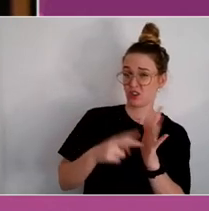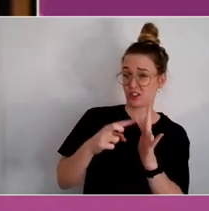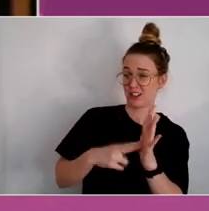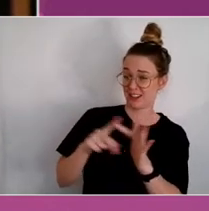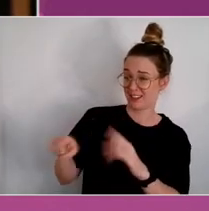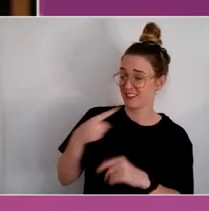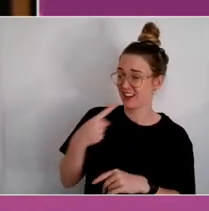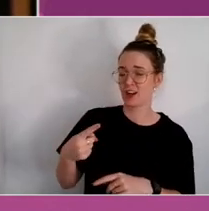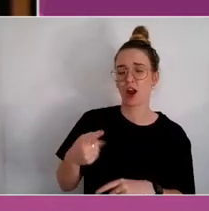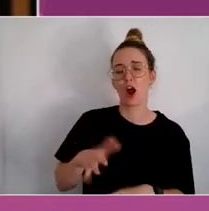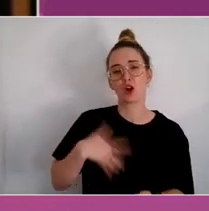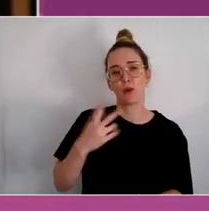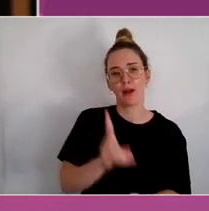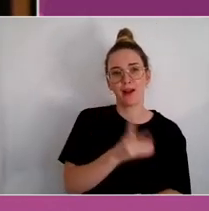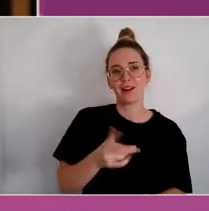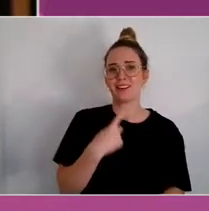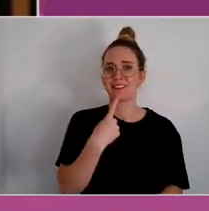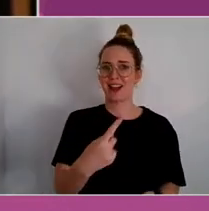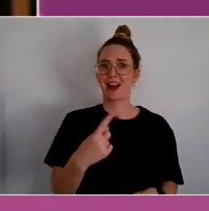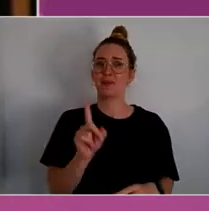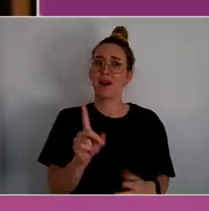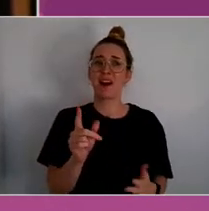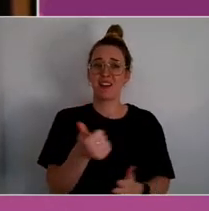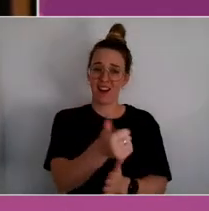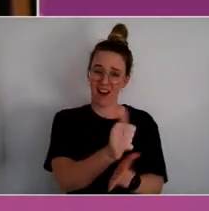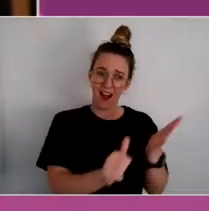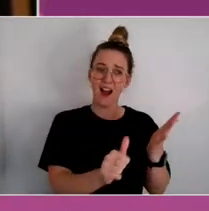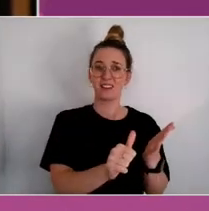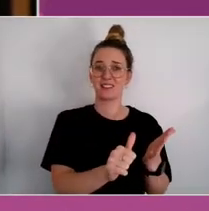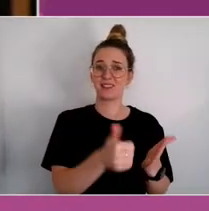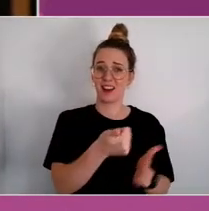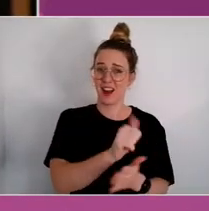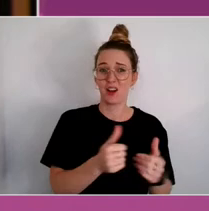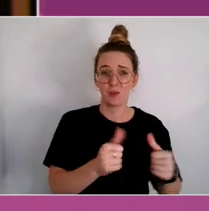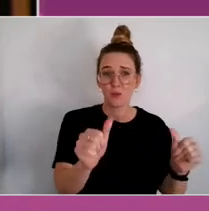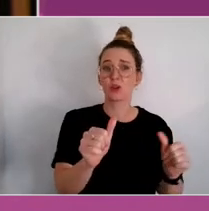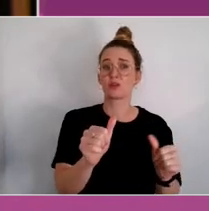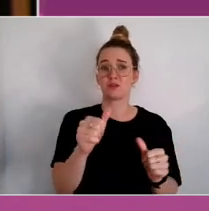obvious, artworks, and the arts broadly.